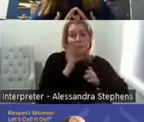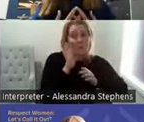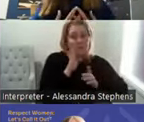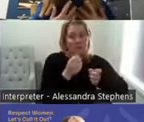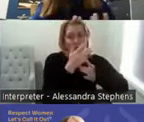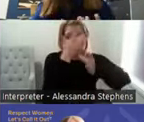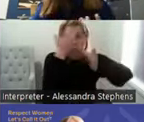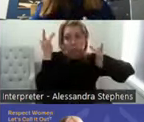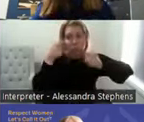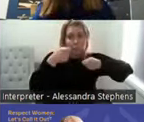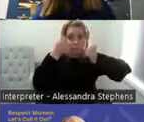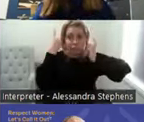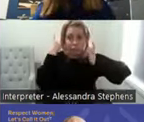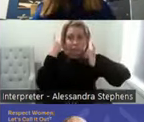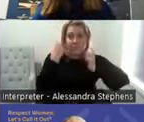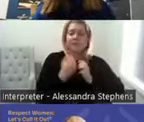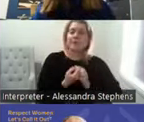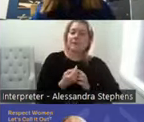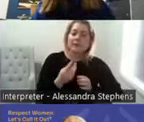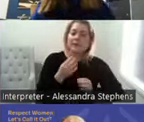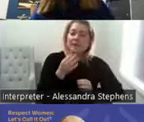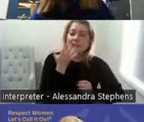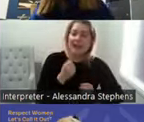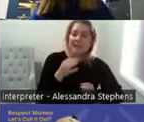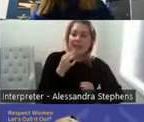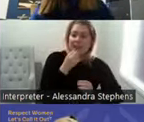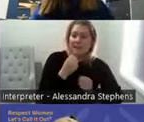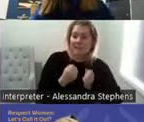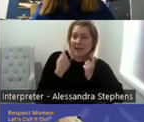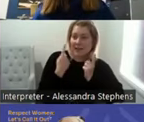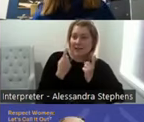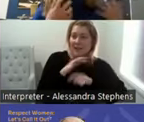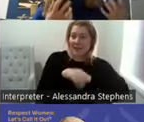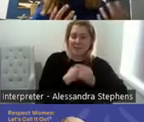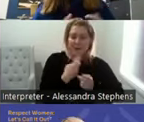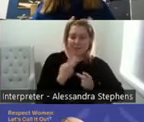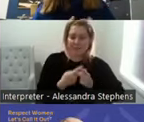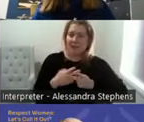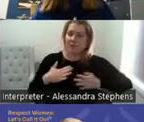basic understandings of sexual health and questions allow questions to be asked.